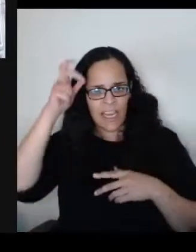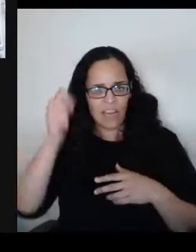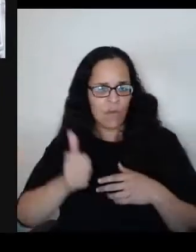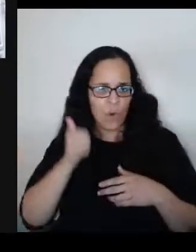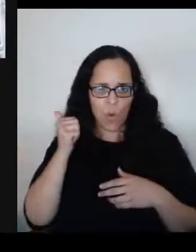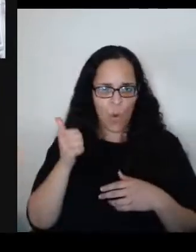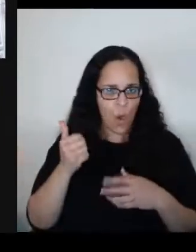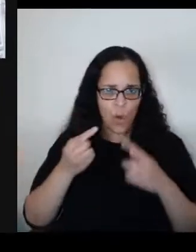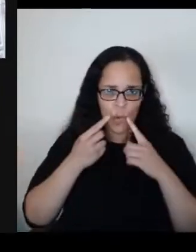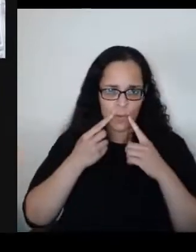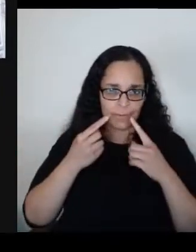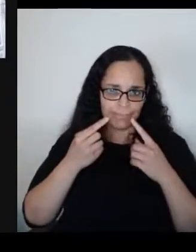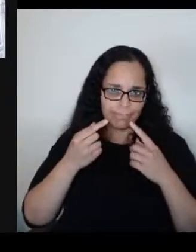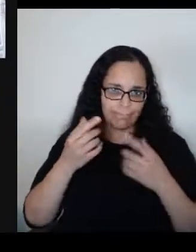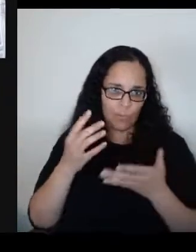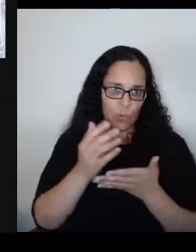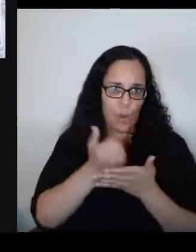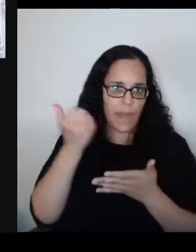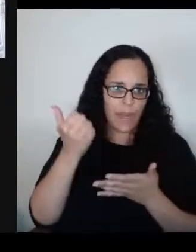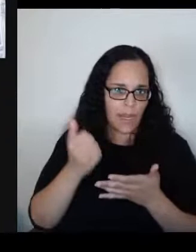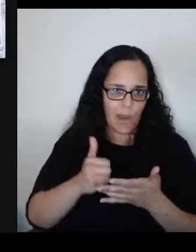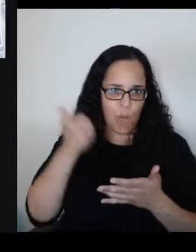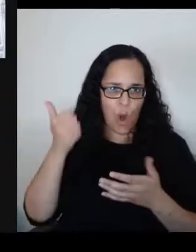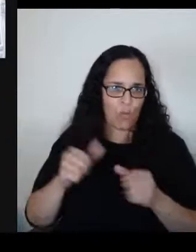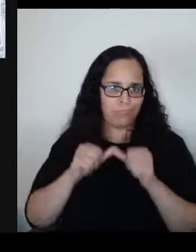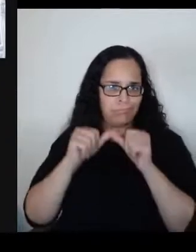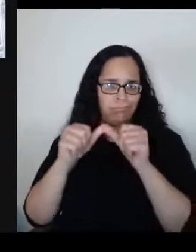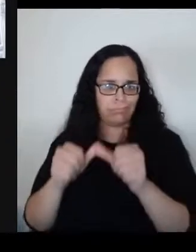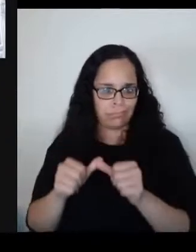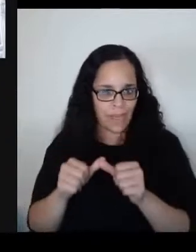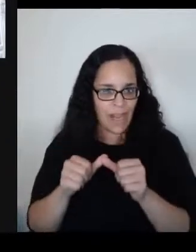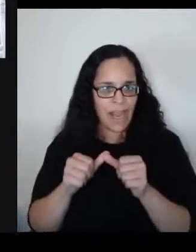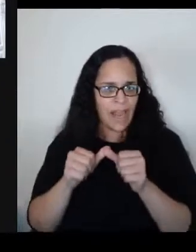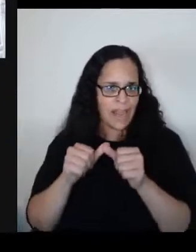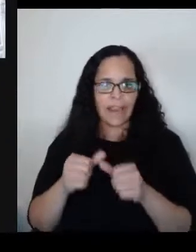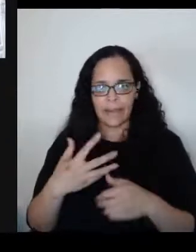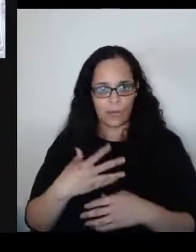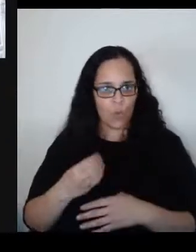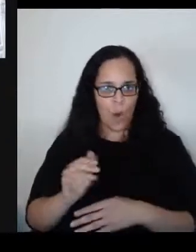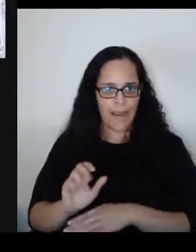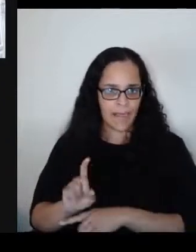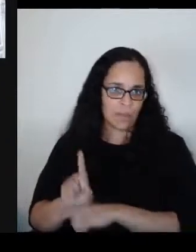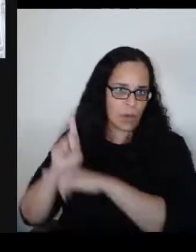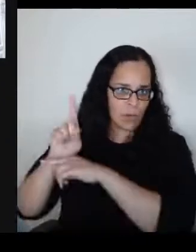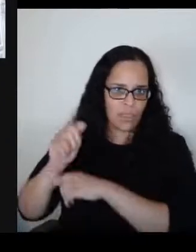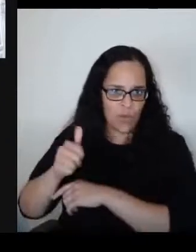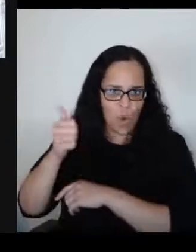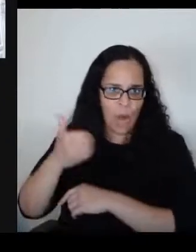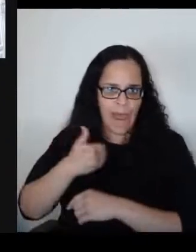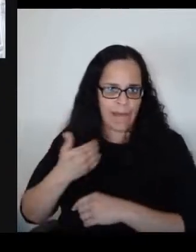"and white supremacists will not have the last word." Mike and Aliza, I want to ask you,